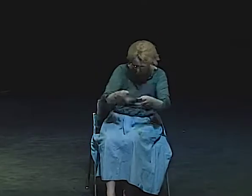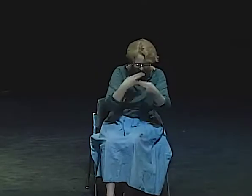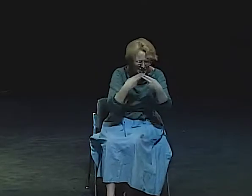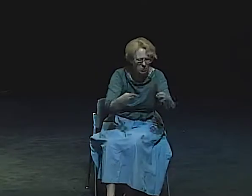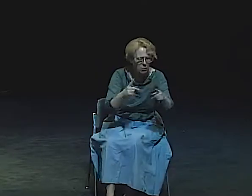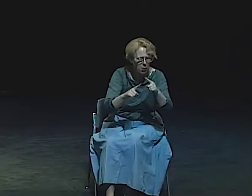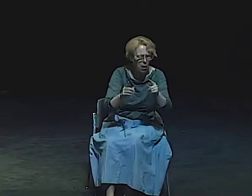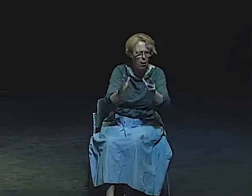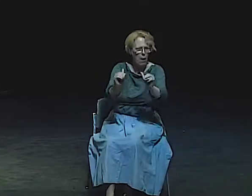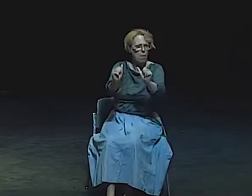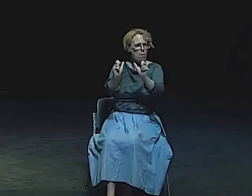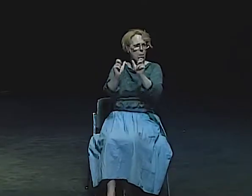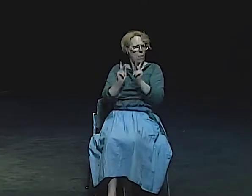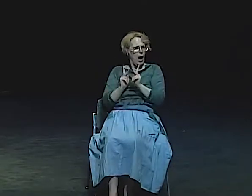NO MATTER WHAT HAD HAPPENED TO HER.